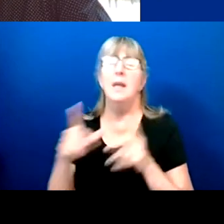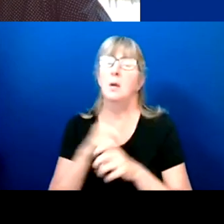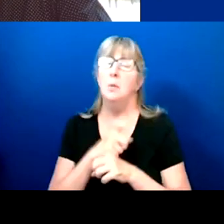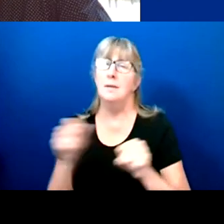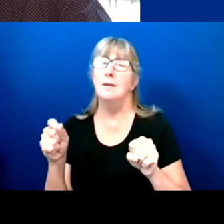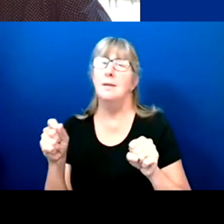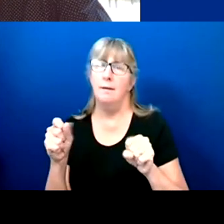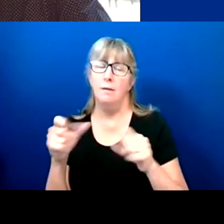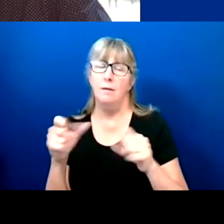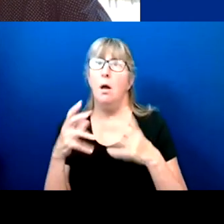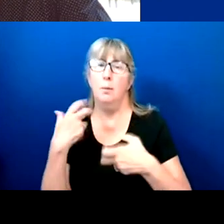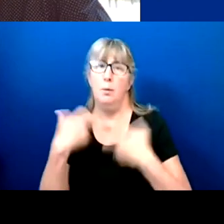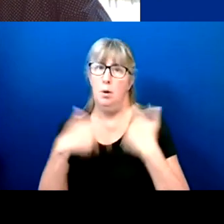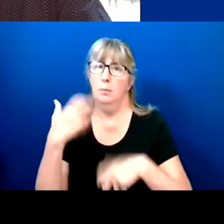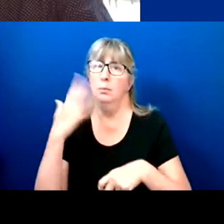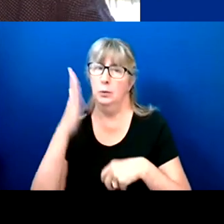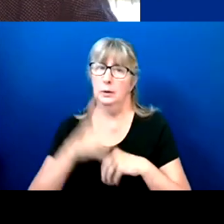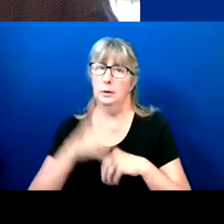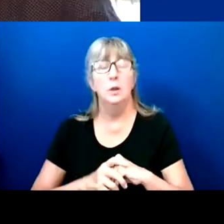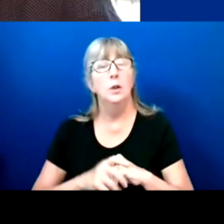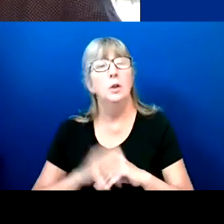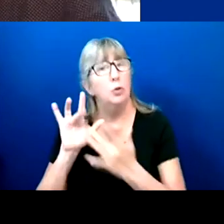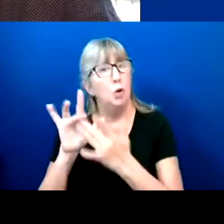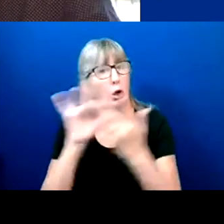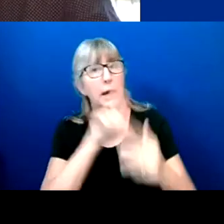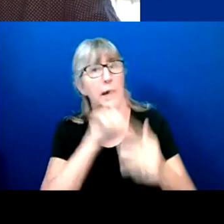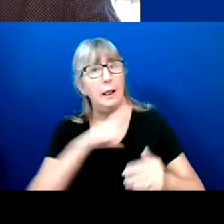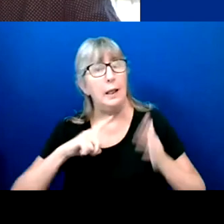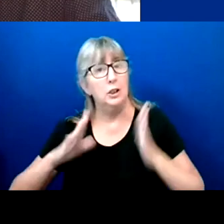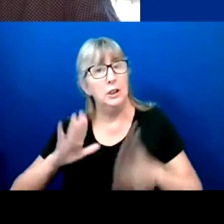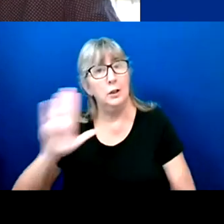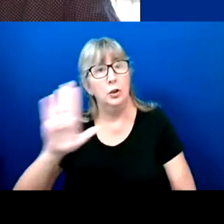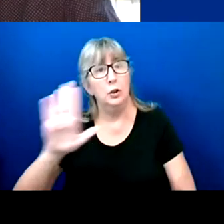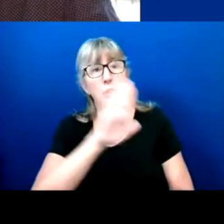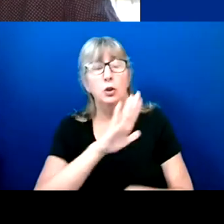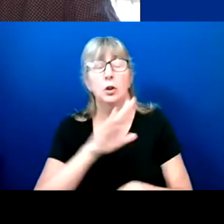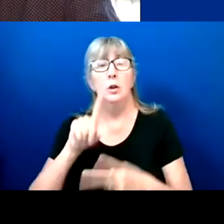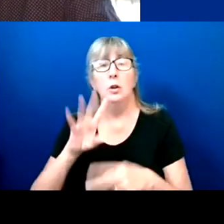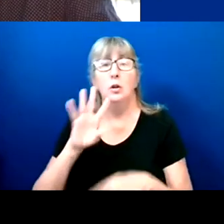So get in touch with your legislators. Speak to them frankly.